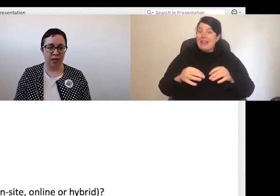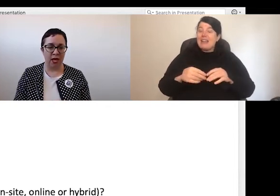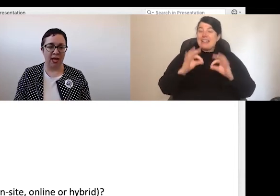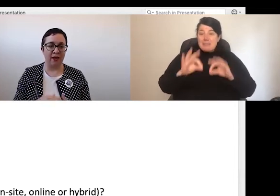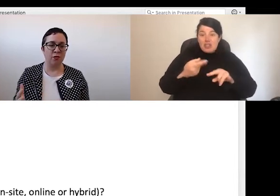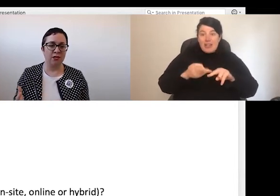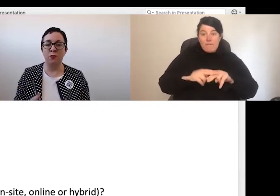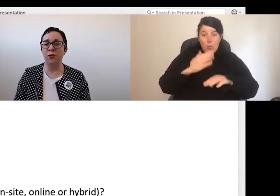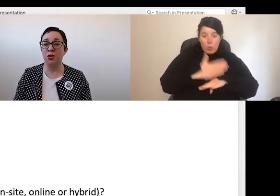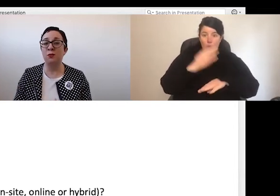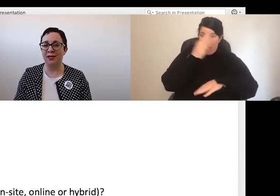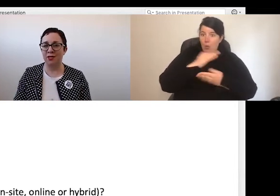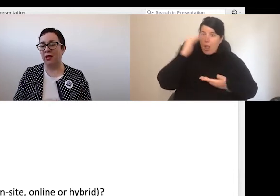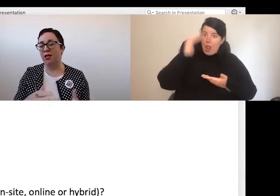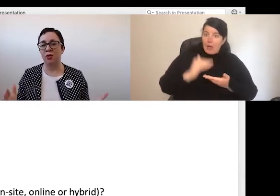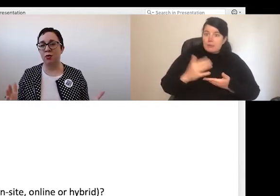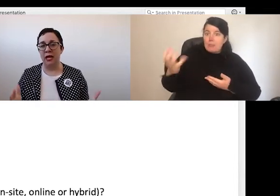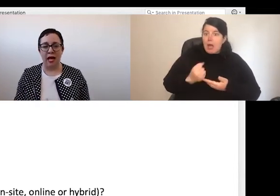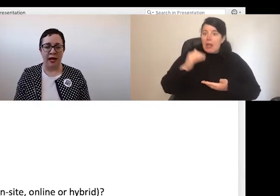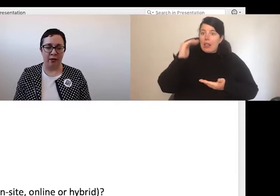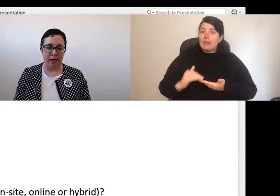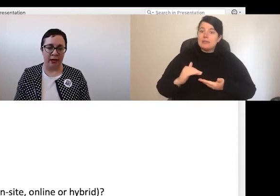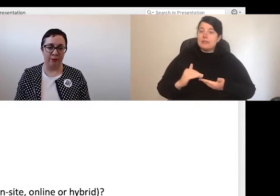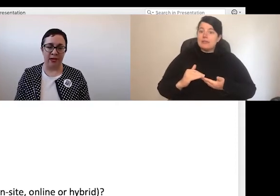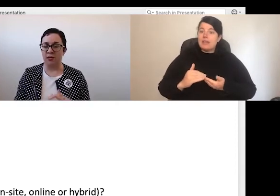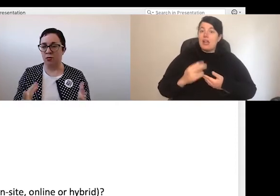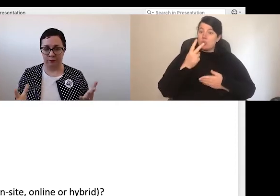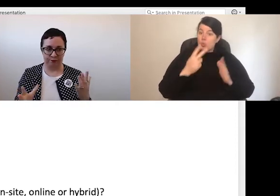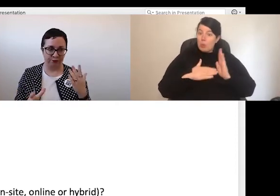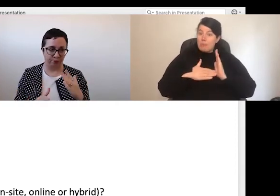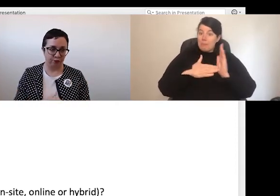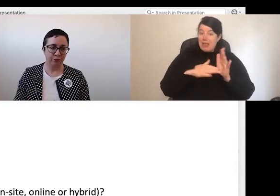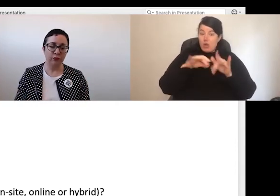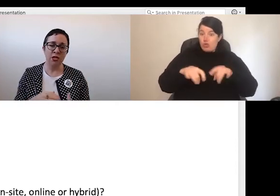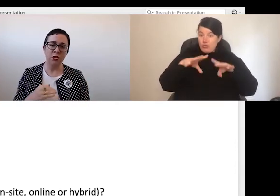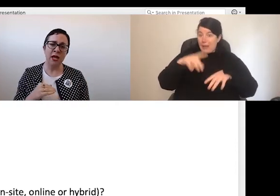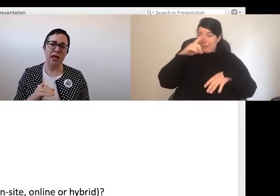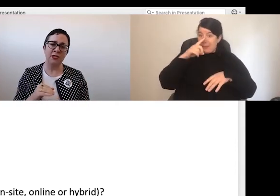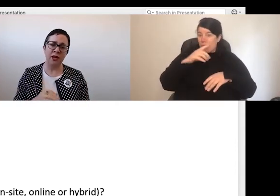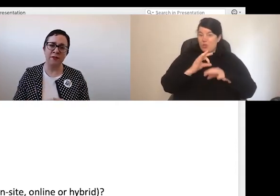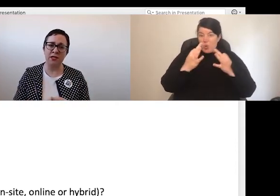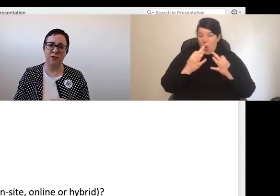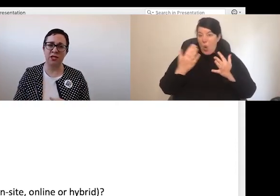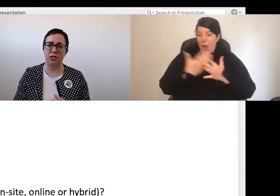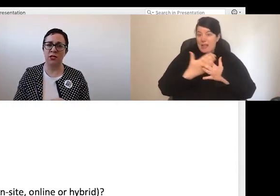Of course, there's more than two million Australians who aren't online at all. So, as you